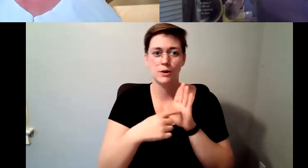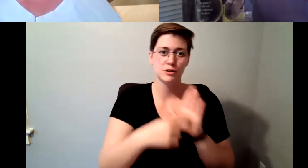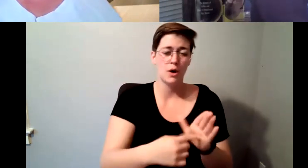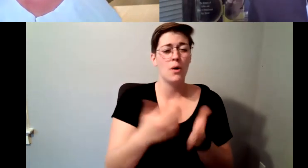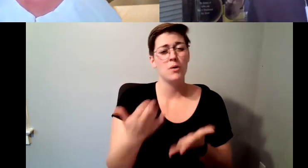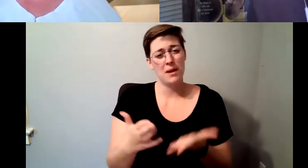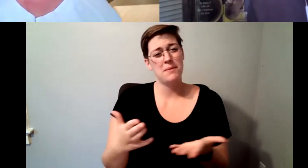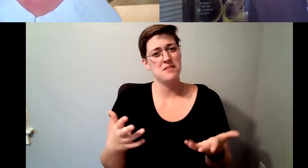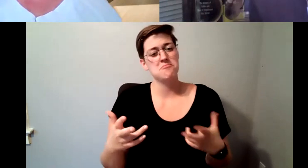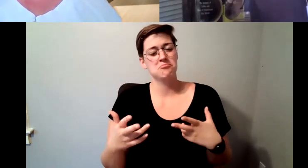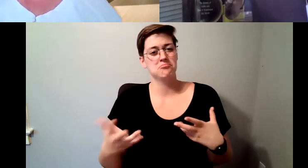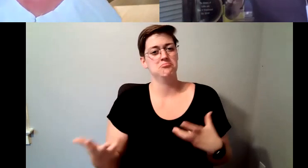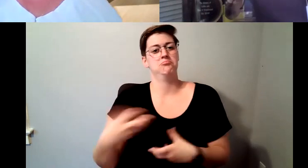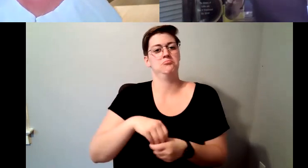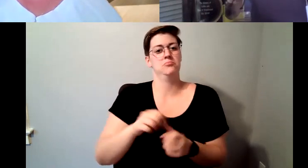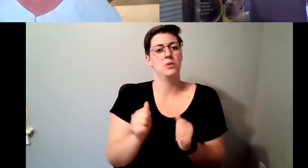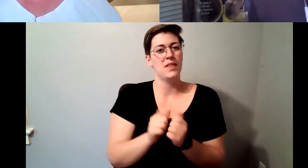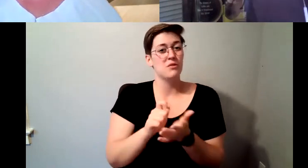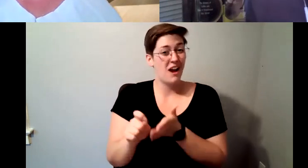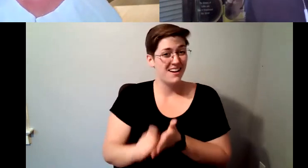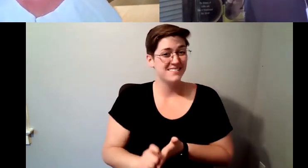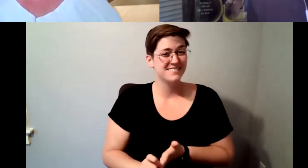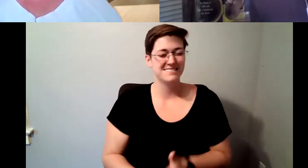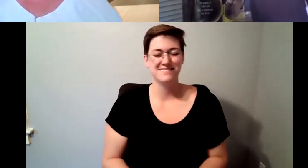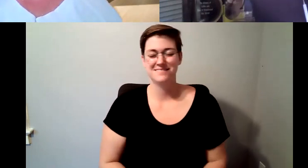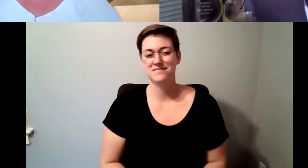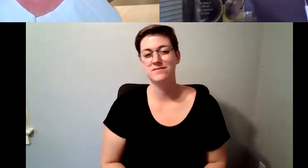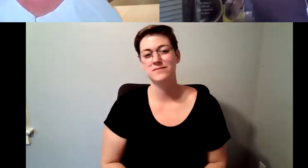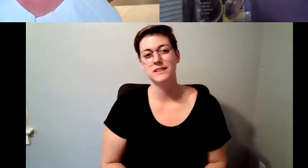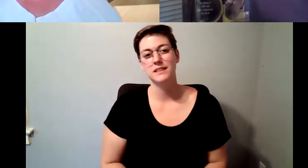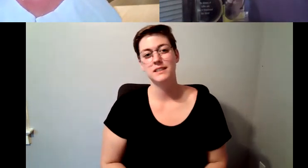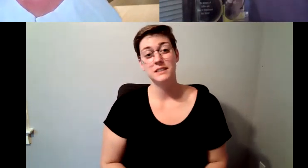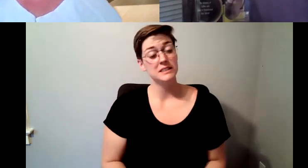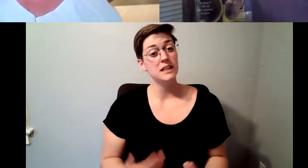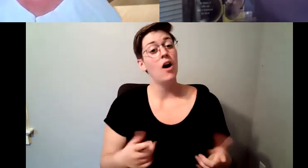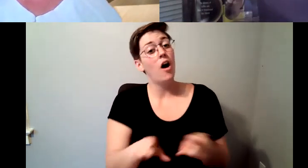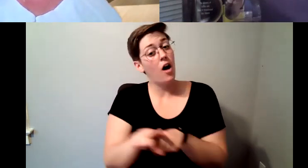D. Major Cohen: Some things that I write and and I'm beginning to do some consulting because